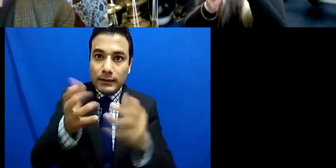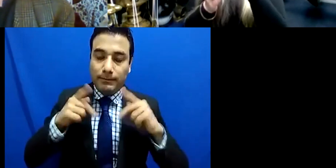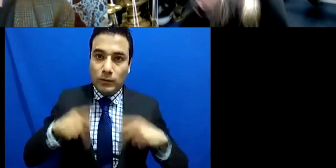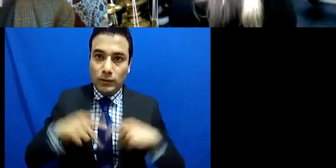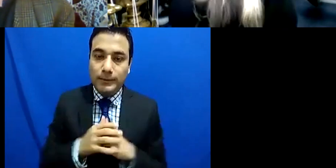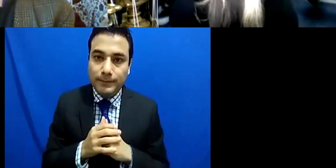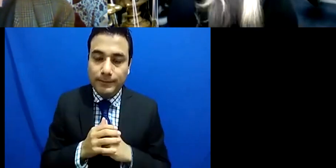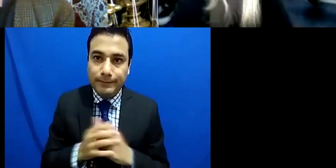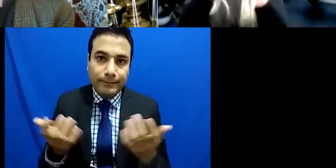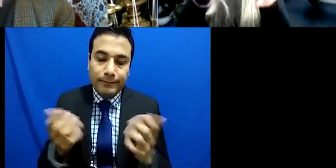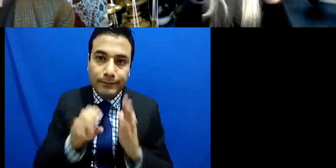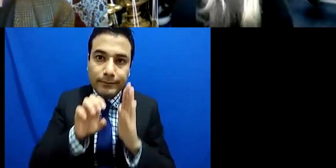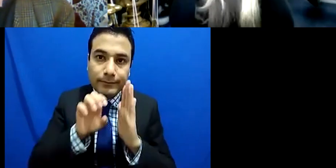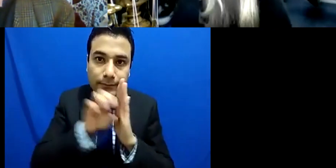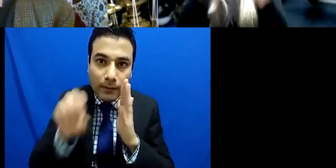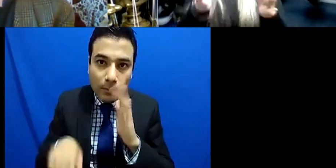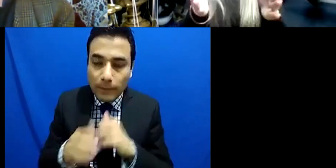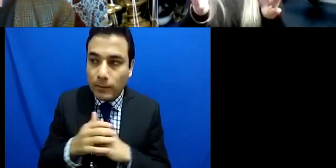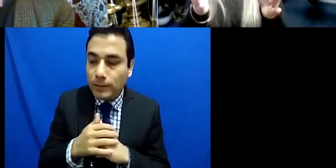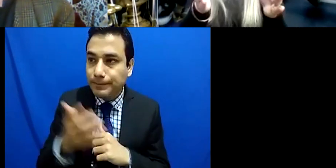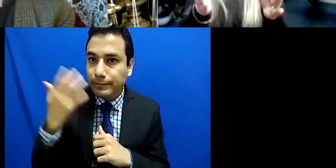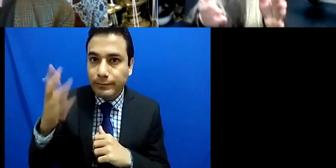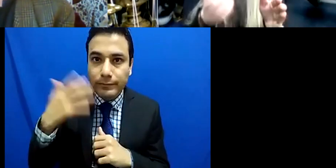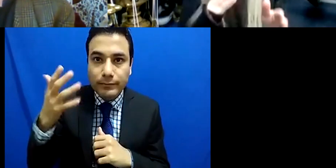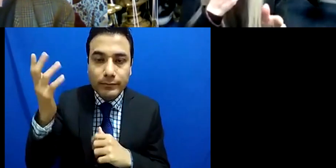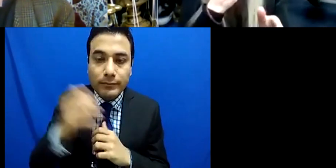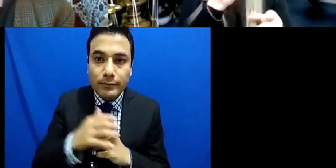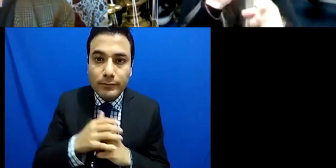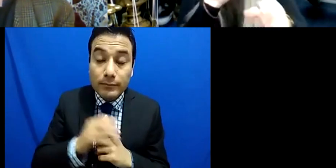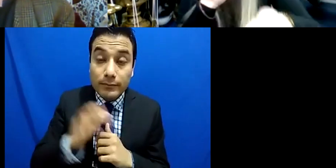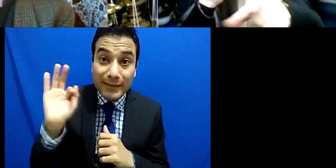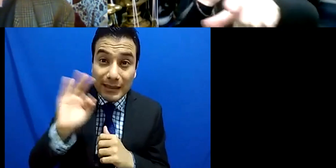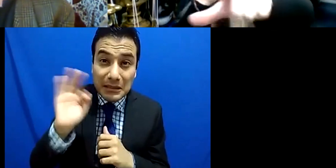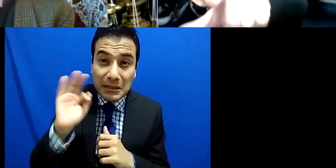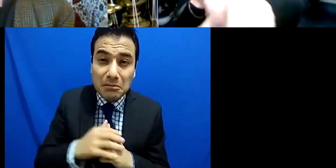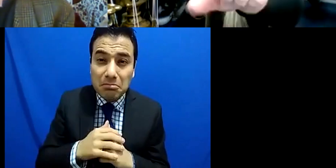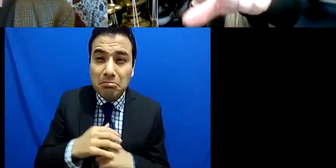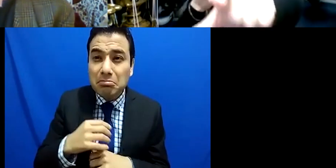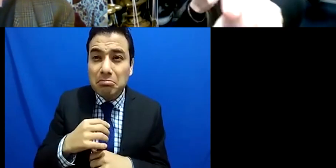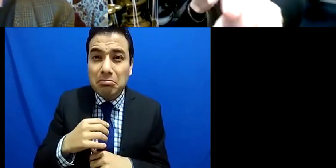at performances on YouTube or any other way and thinking right how can I take that performance